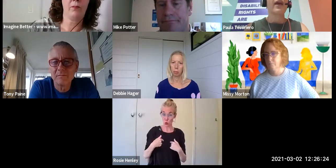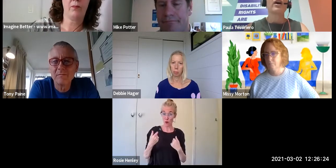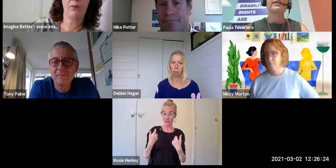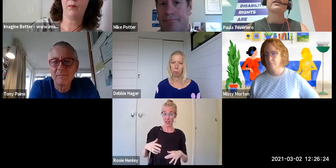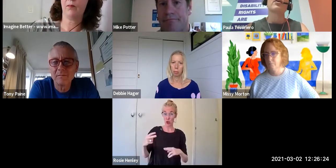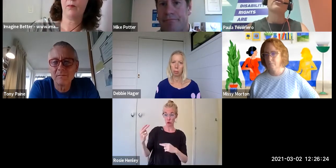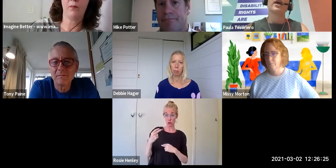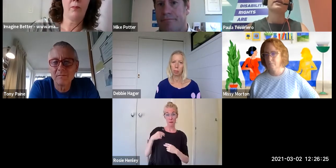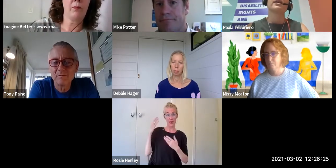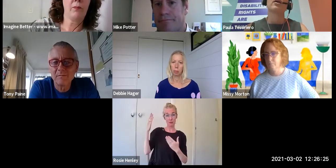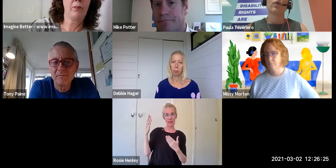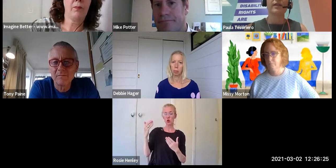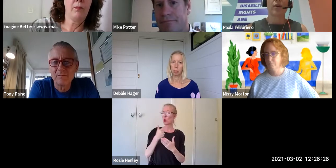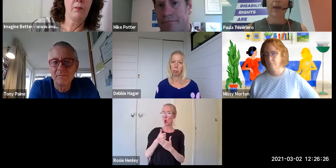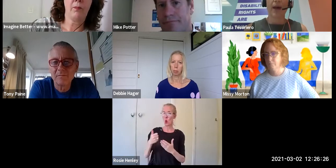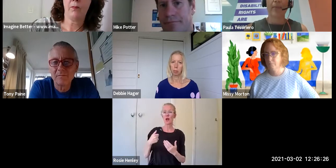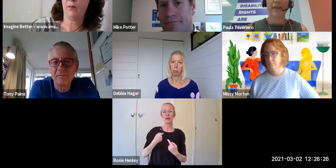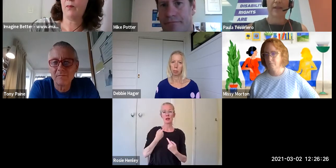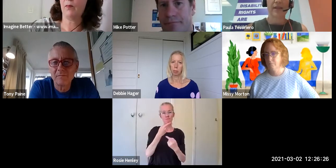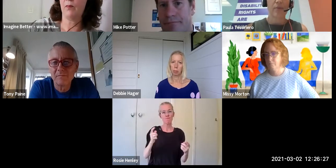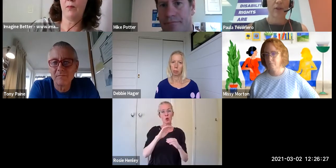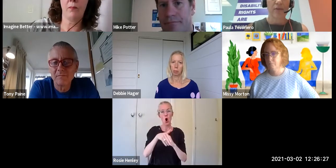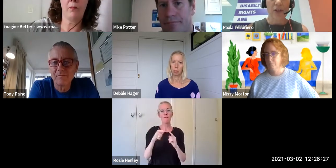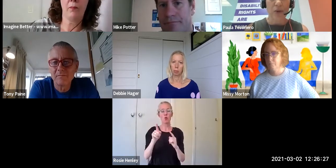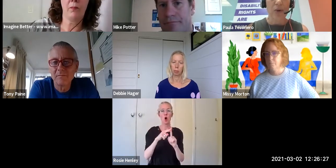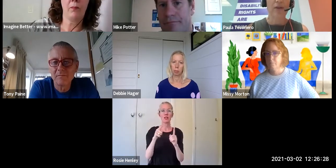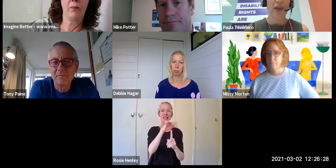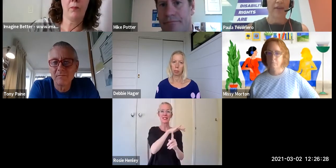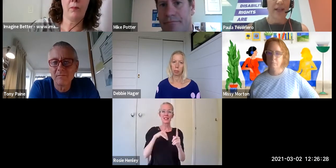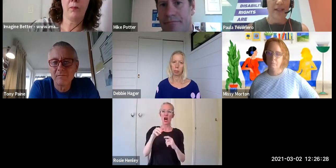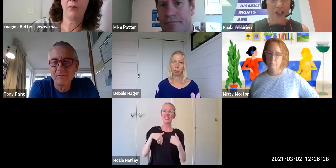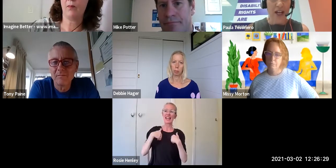and that idea that well; it's not about me as a disabled individual that needs to change